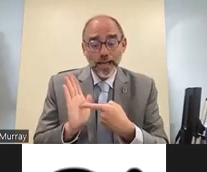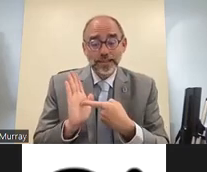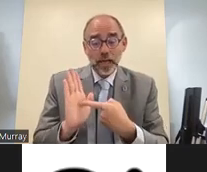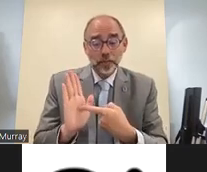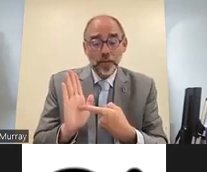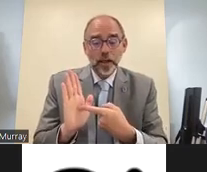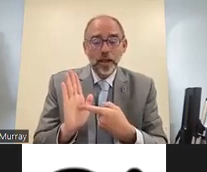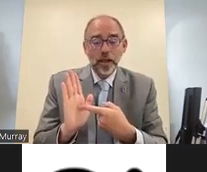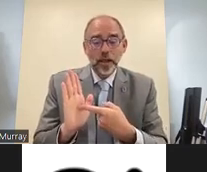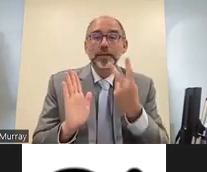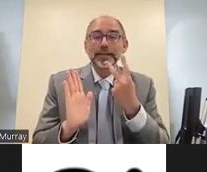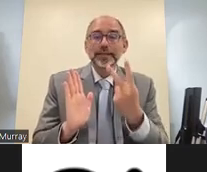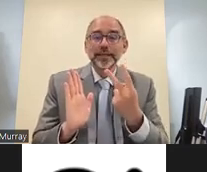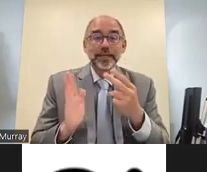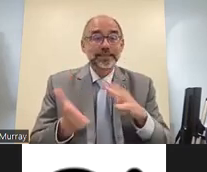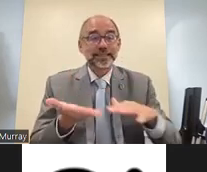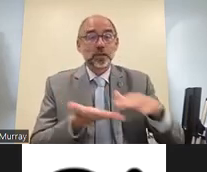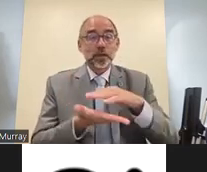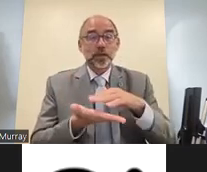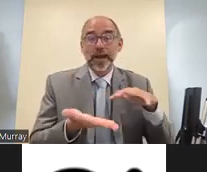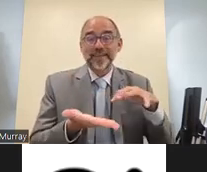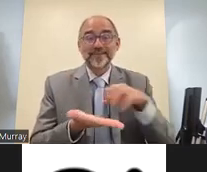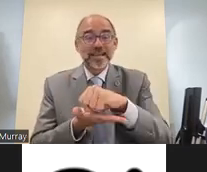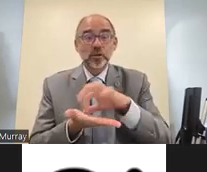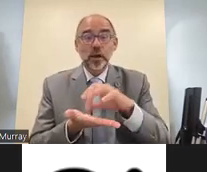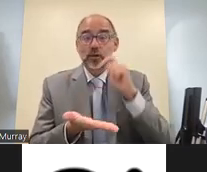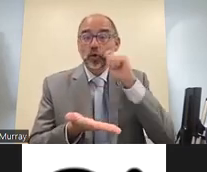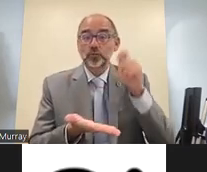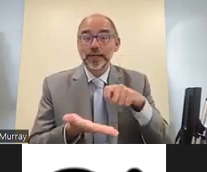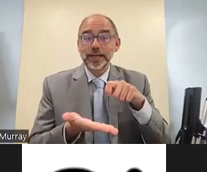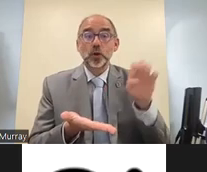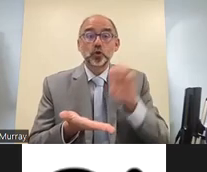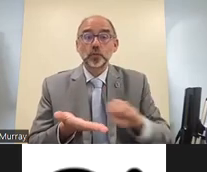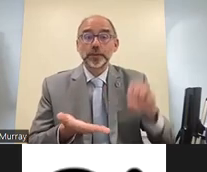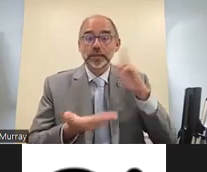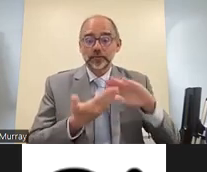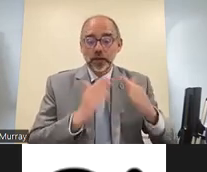we have powerful international networks and one example of this is within the european deaf